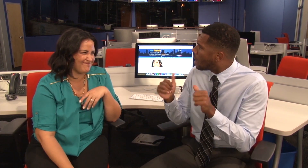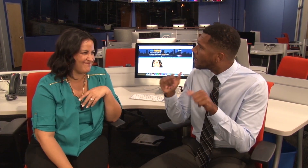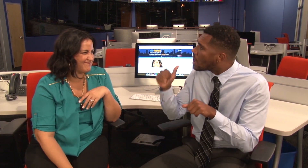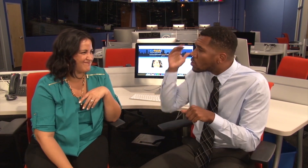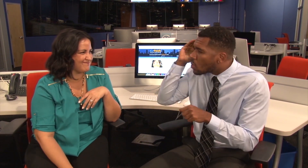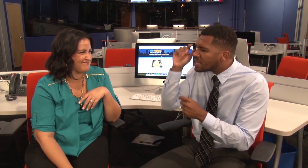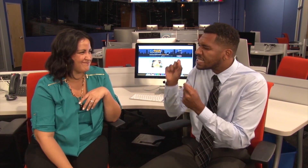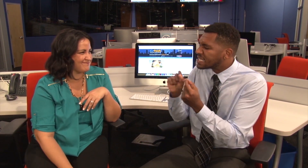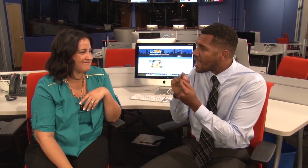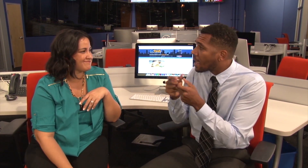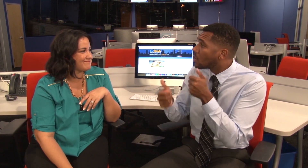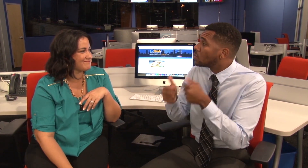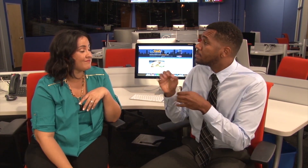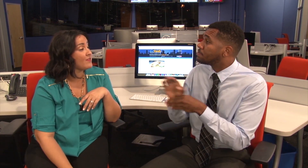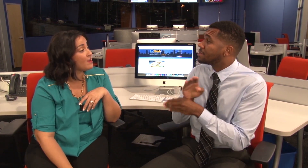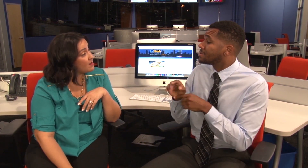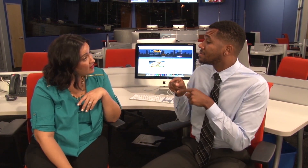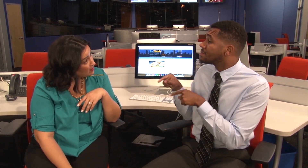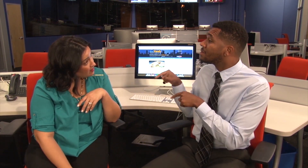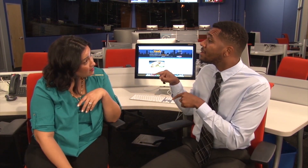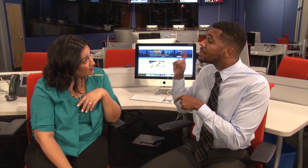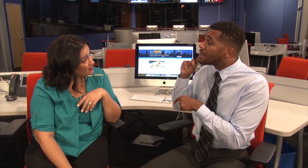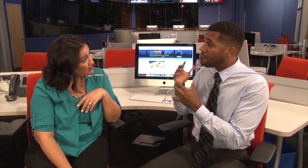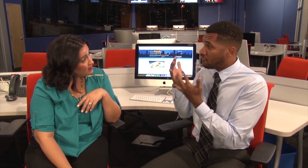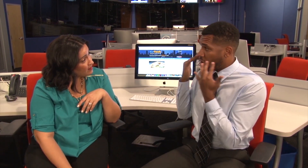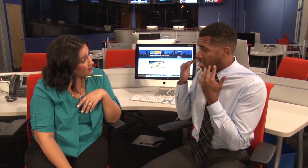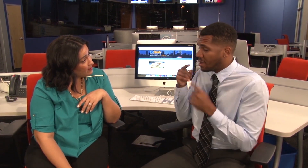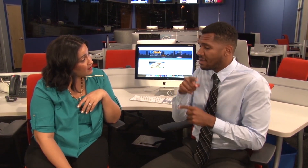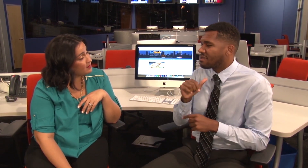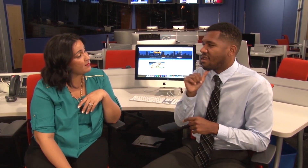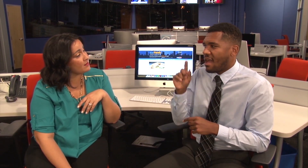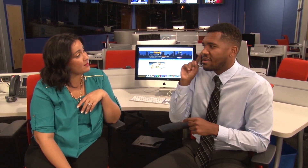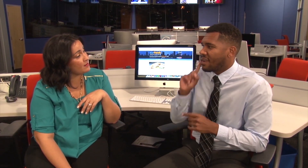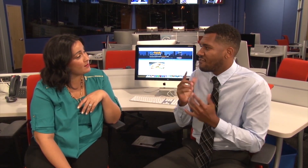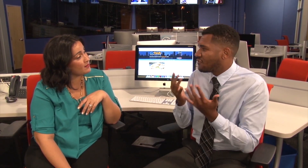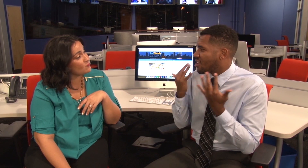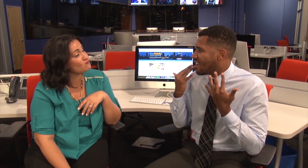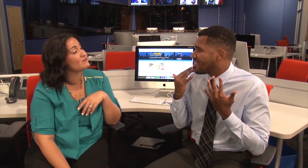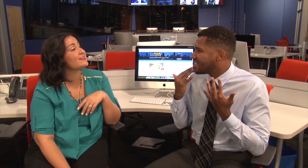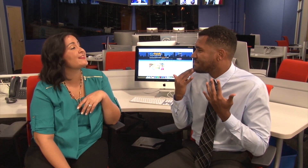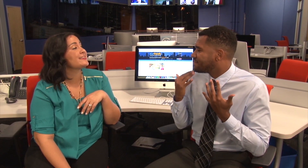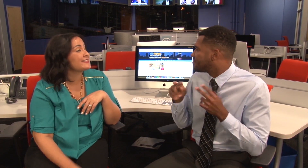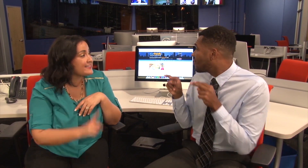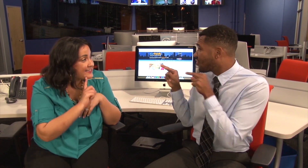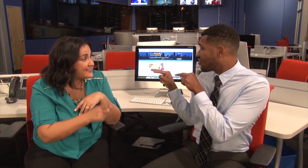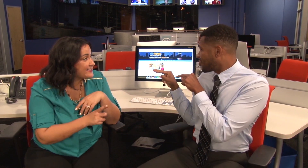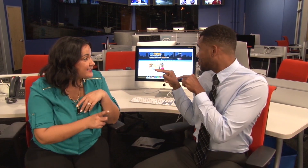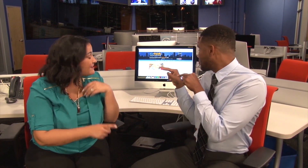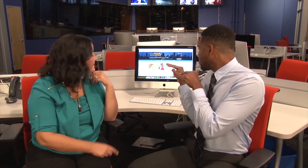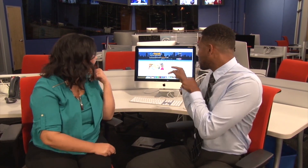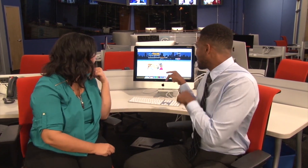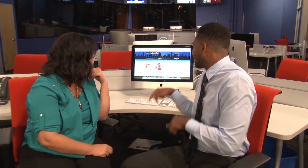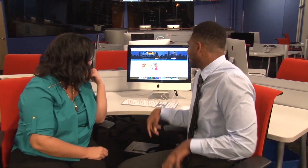Well now you can by knowing exactly which businesses are Deaf friendly and which ones aren't. Really?